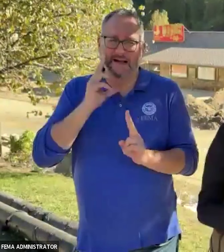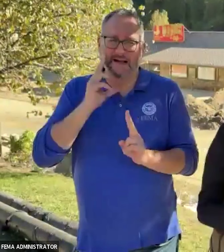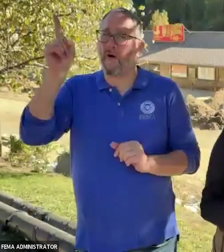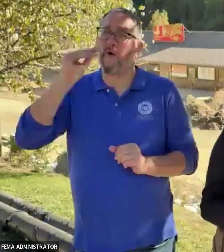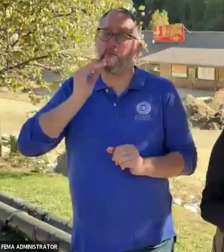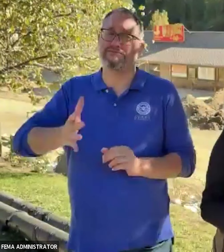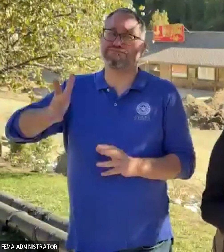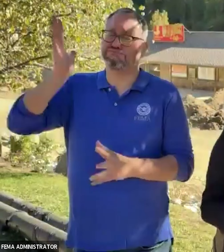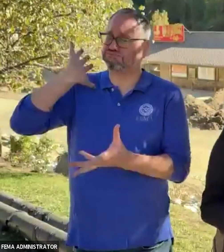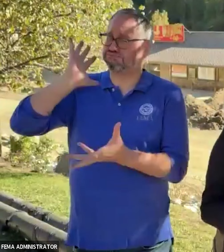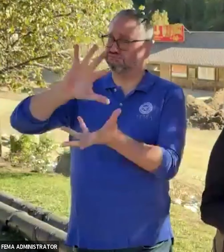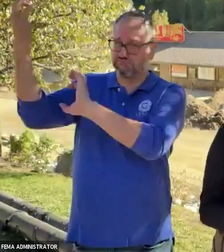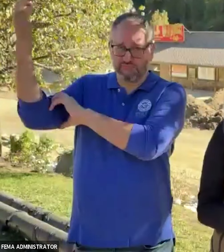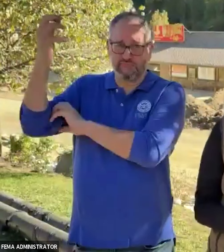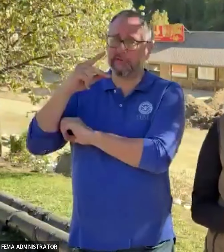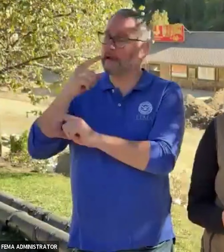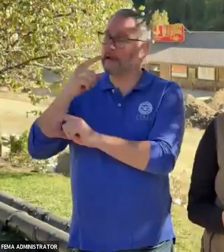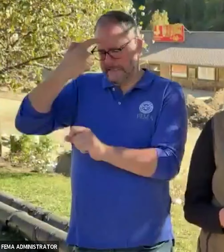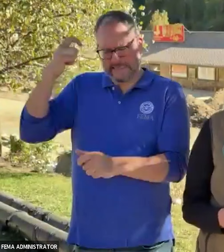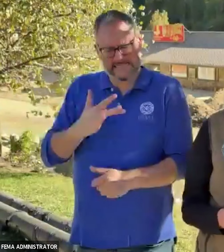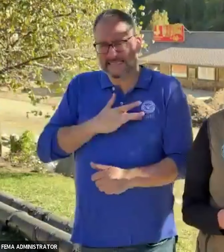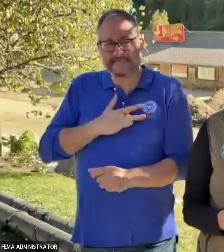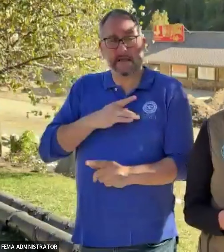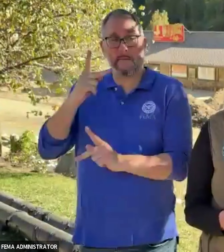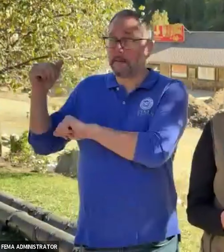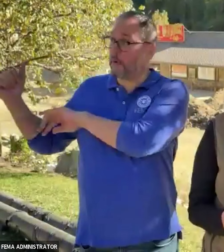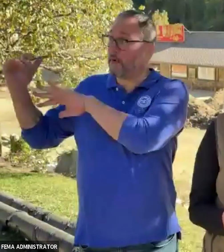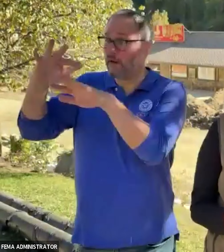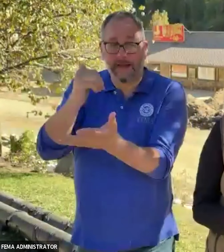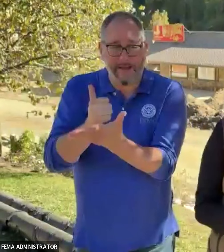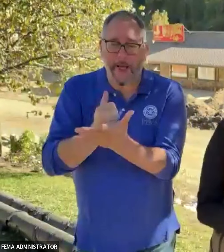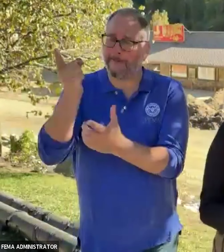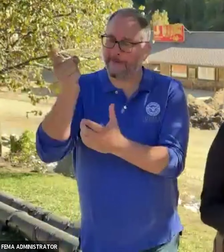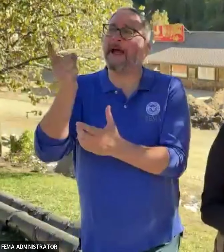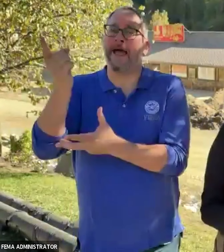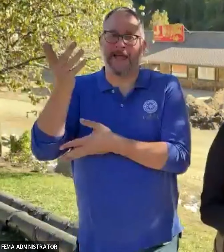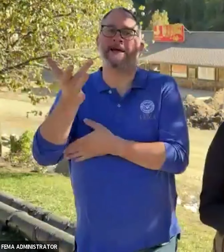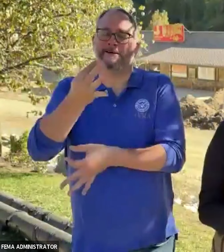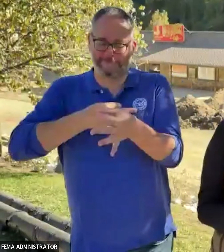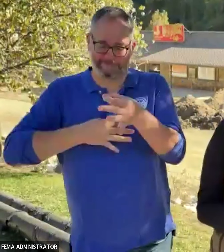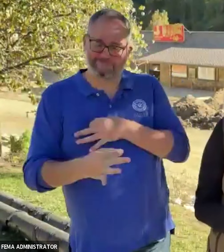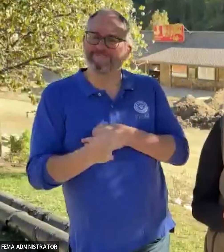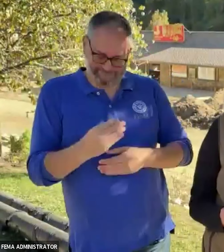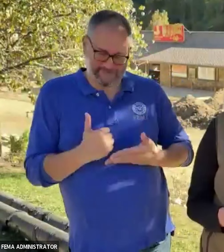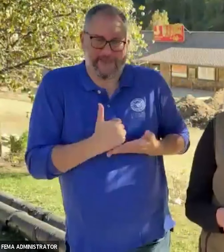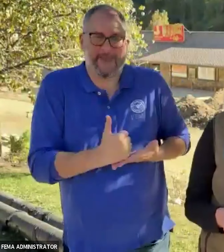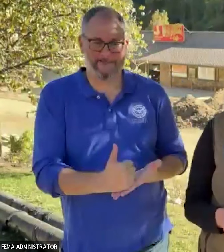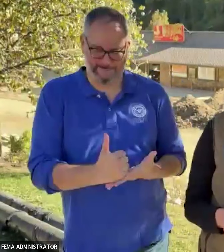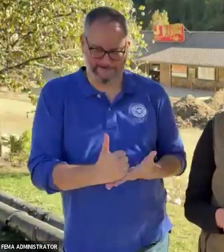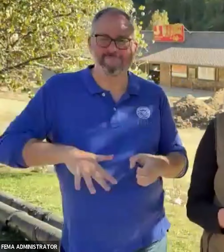and they had felt the warmth of the community coming together to help them, and they decided that they wanted to pay it forward.